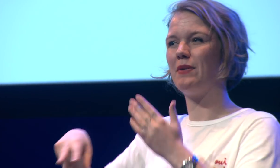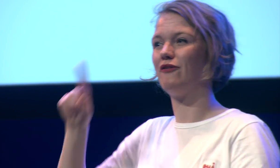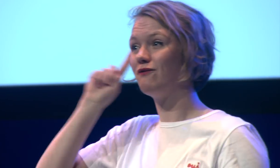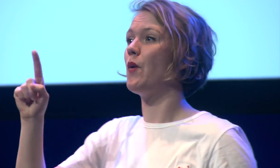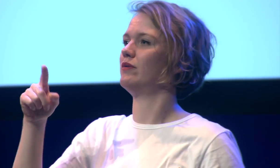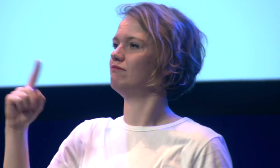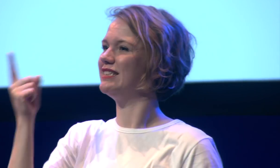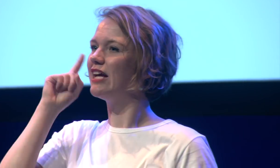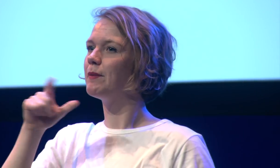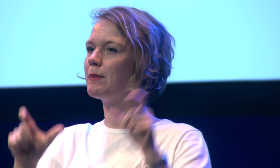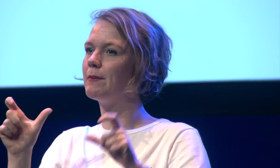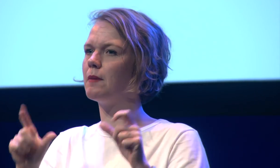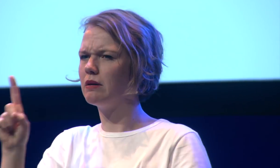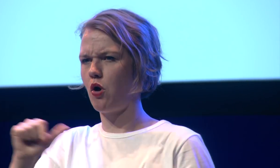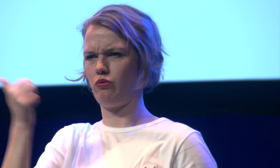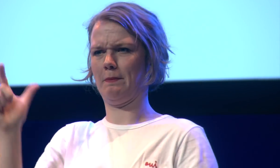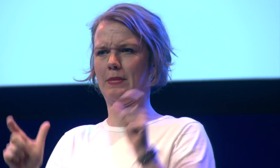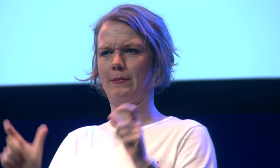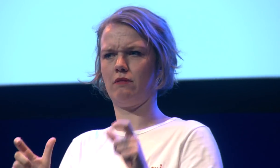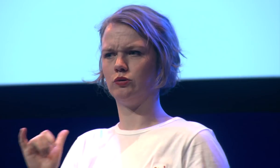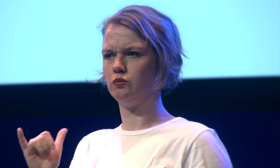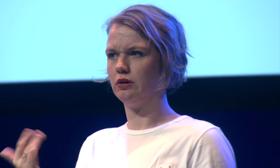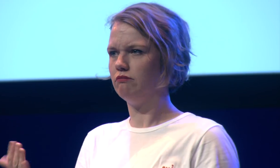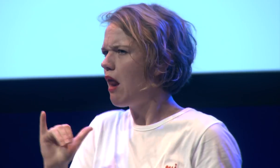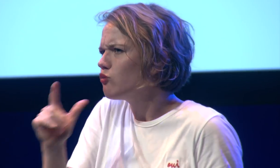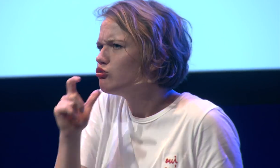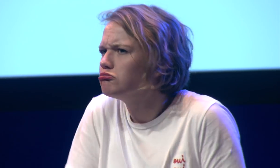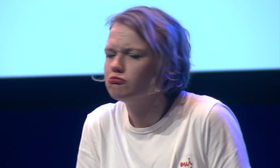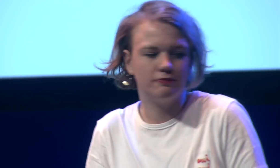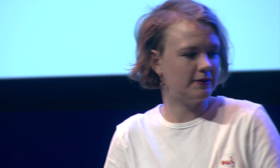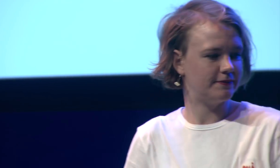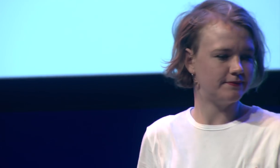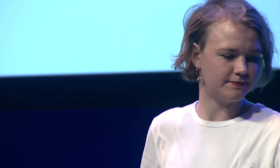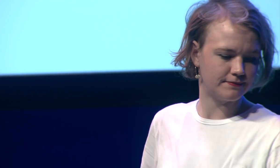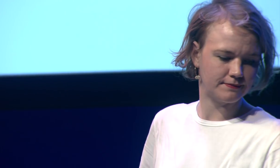readability and not only for deaf people but for other people too like for